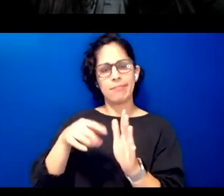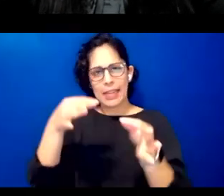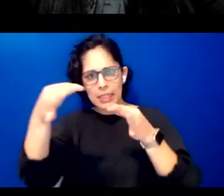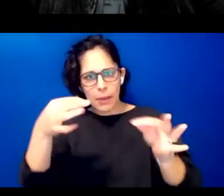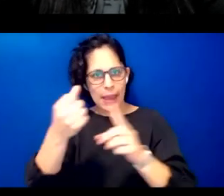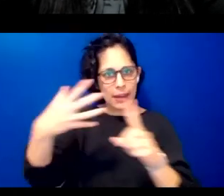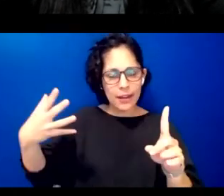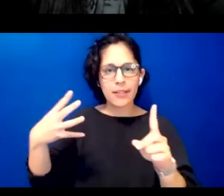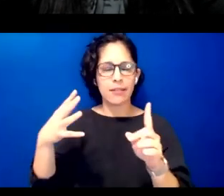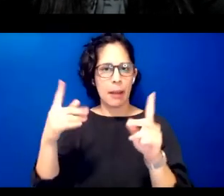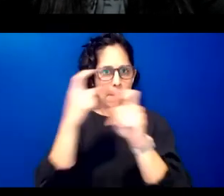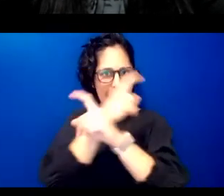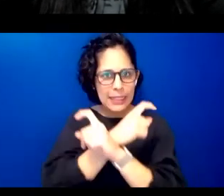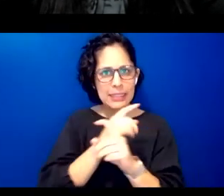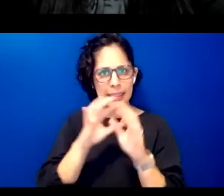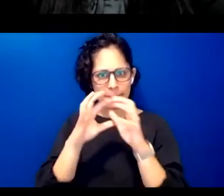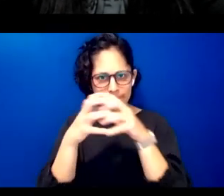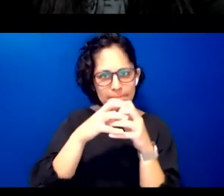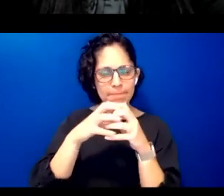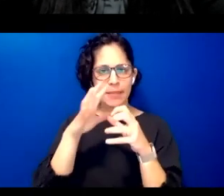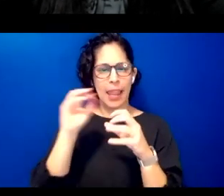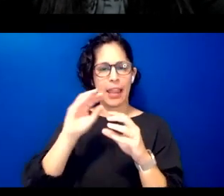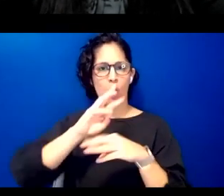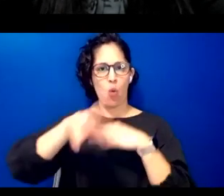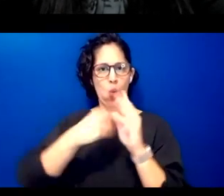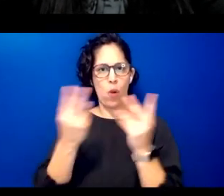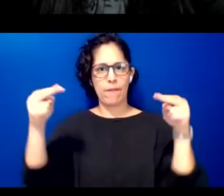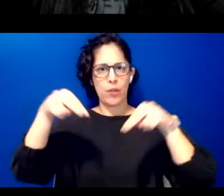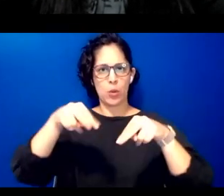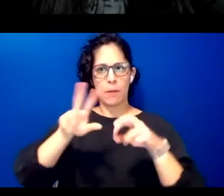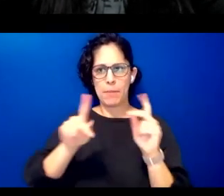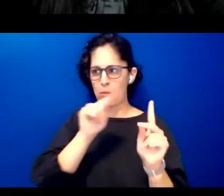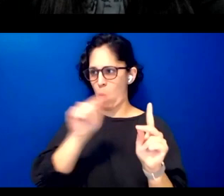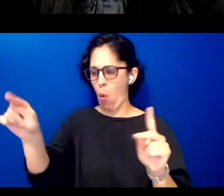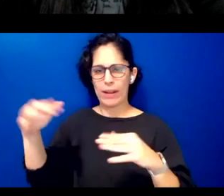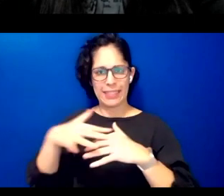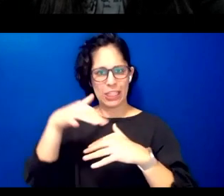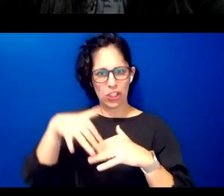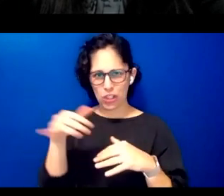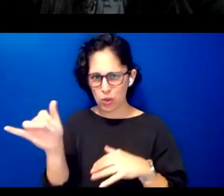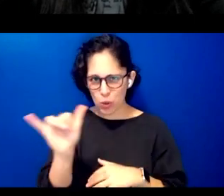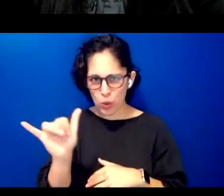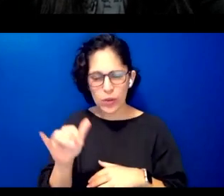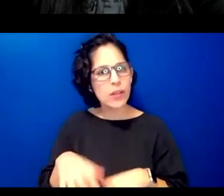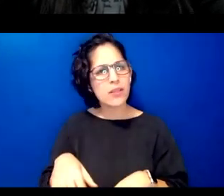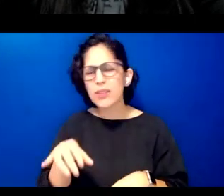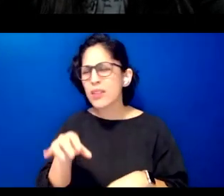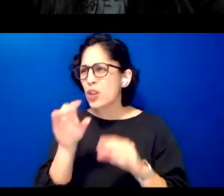nuances and worldviews of distinct indigenous peoples and there is no one size that fits